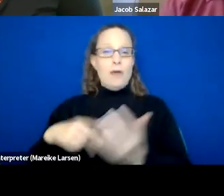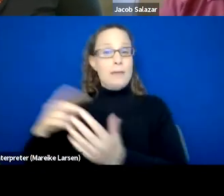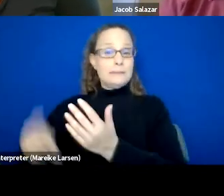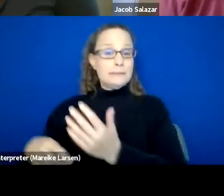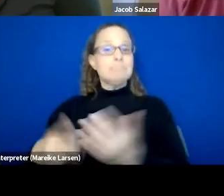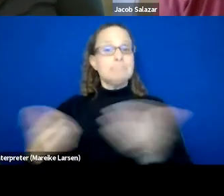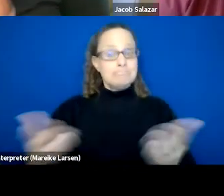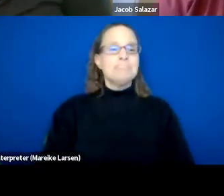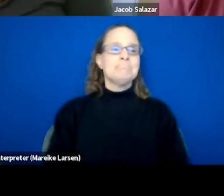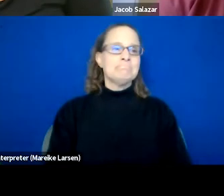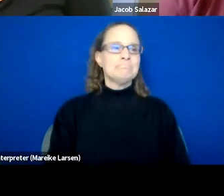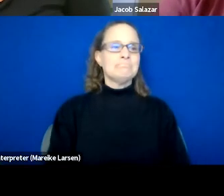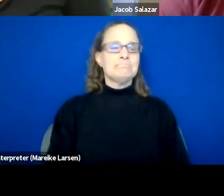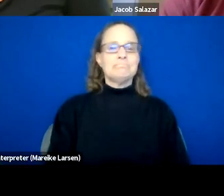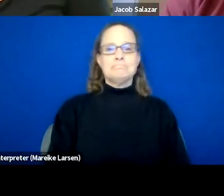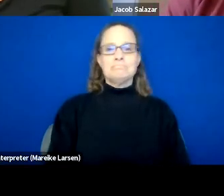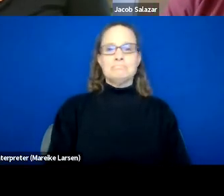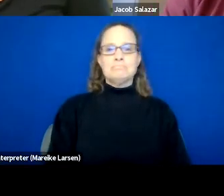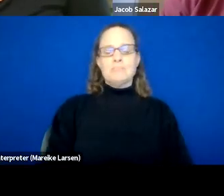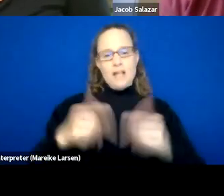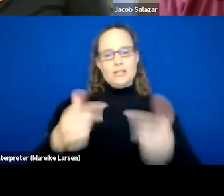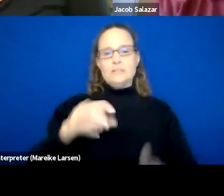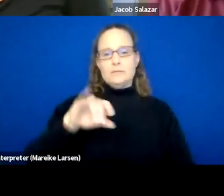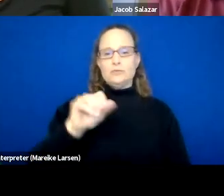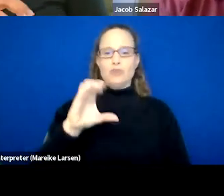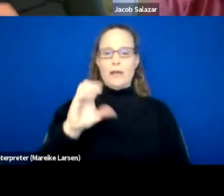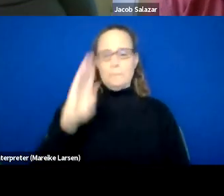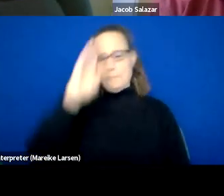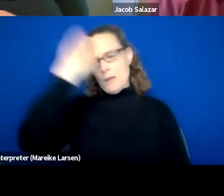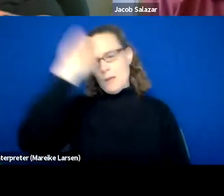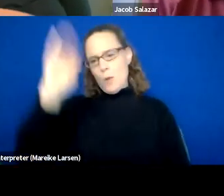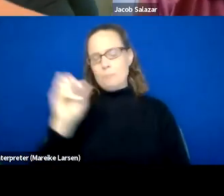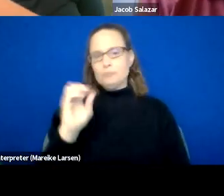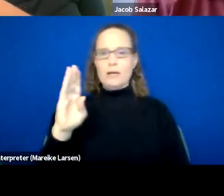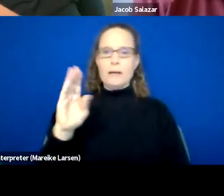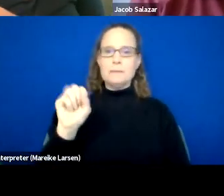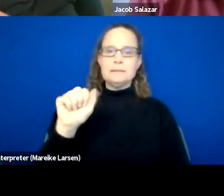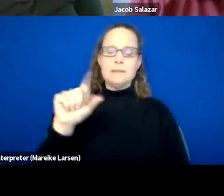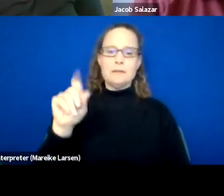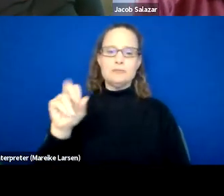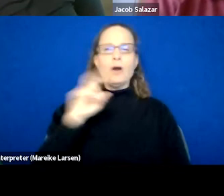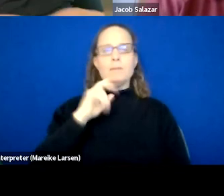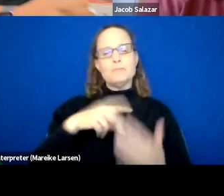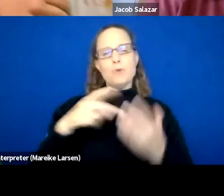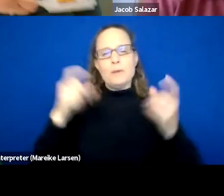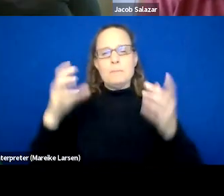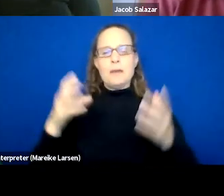Toss it over to Jacob. Hey everyone, my name is Jacob Salazar. I'm the program manager for SAMHSA PRIME.